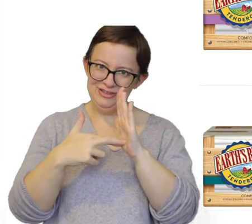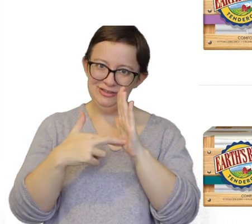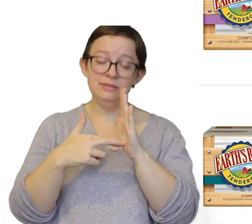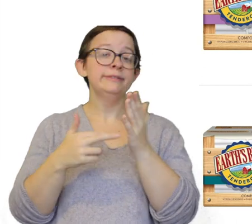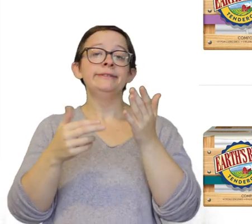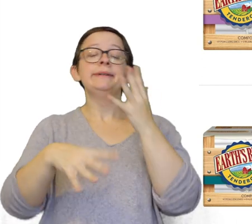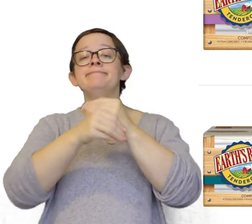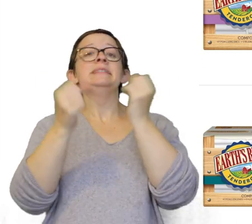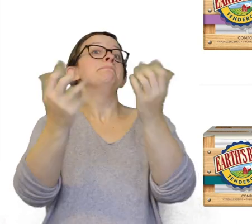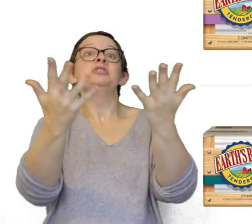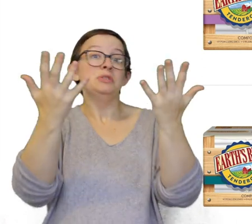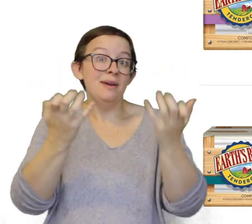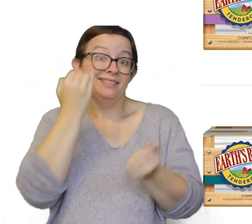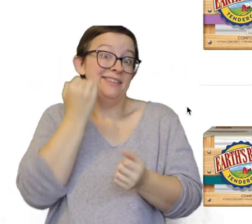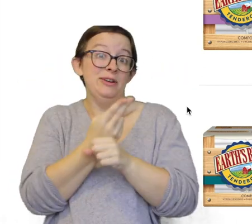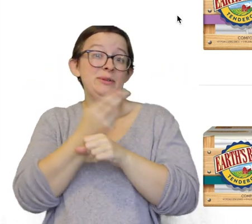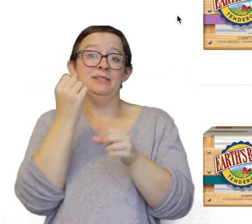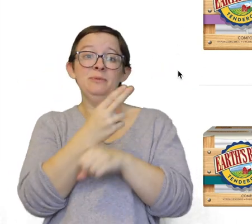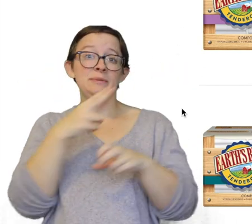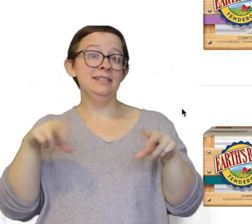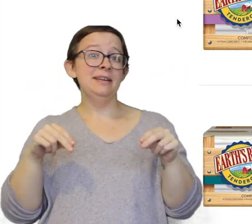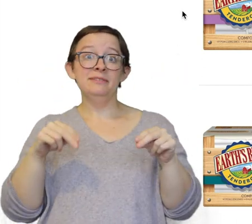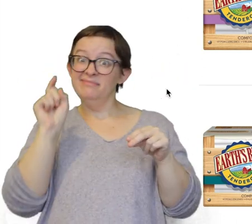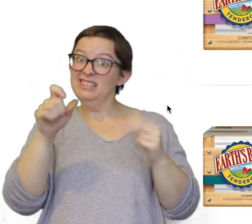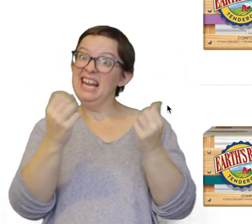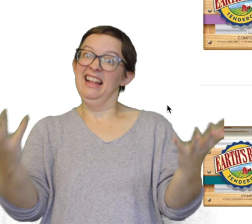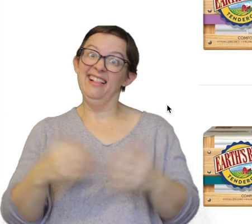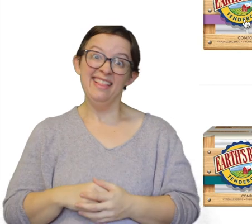Put as many as you want because if you're gonna use disposables you're gonna need a lot of them.